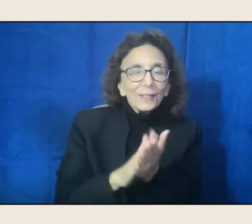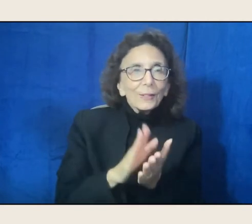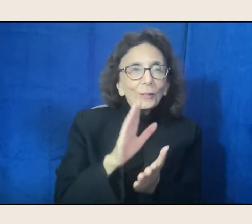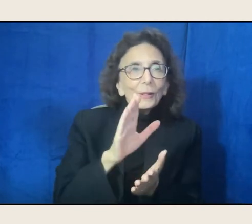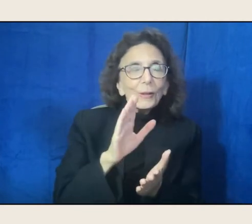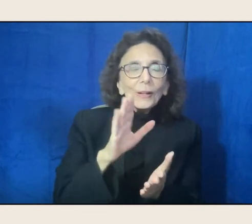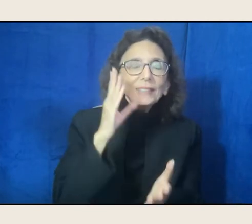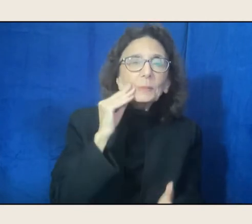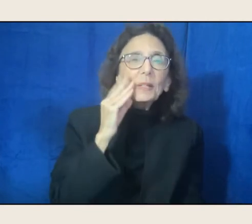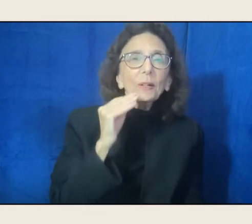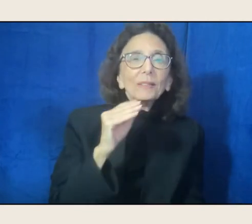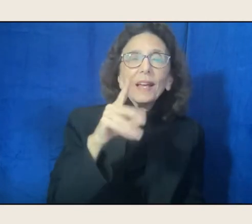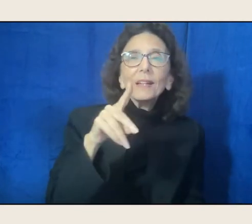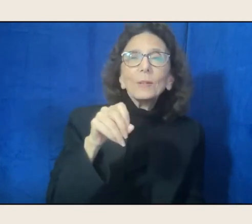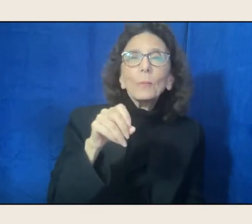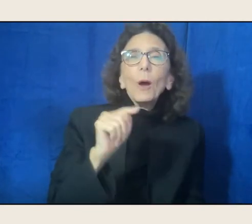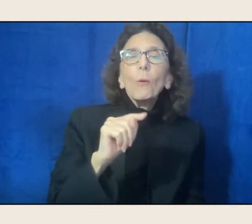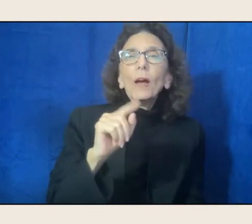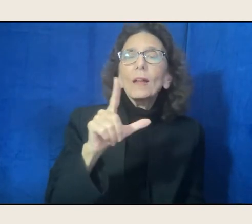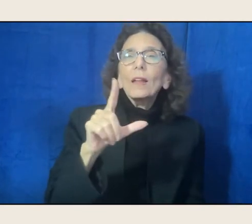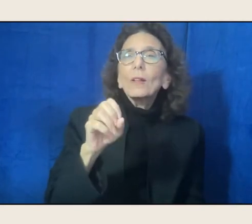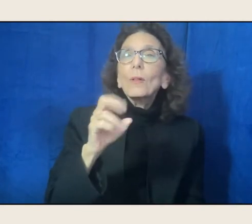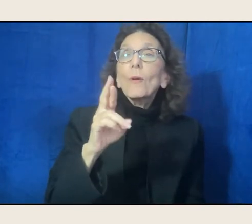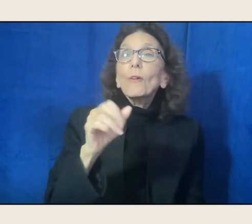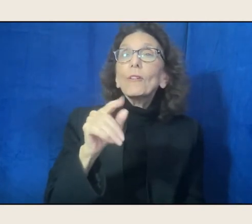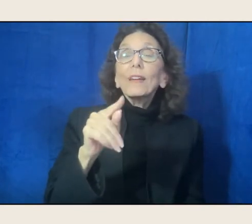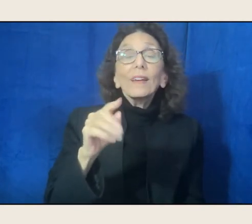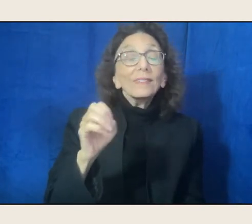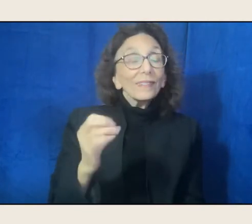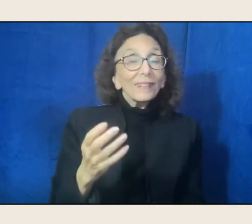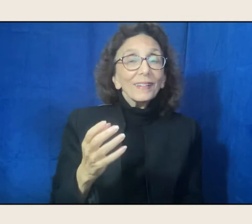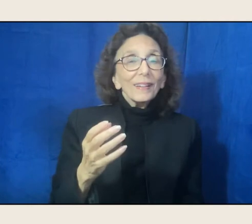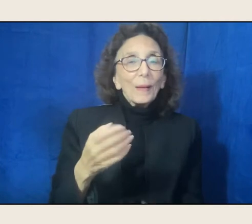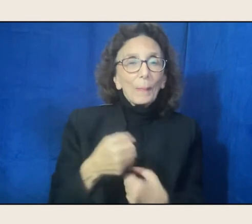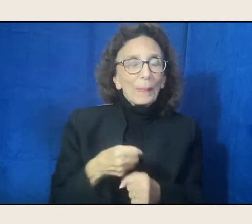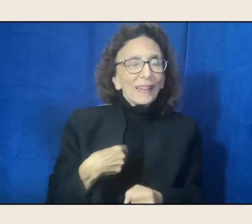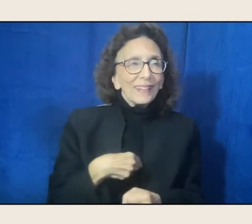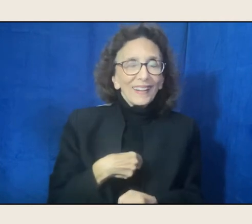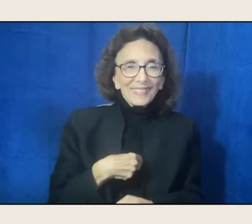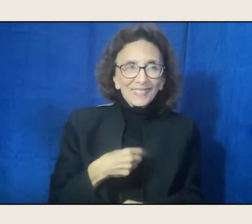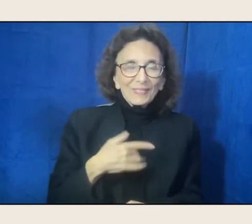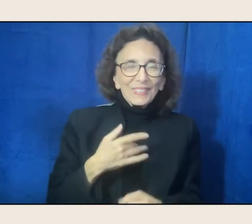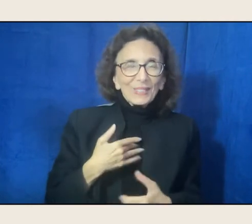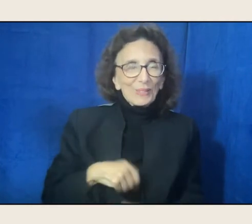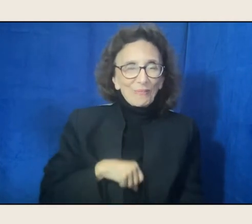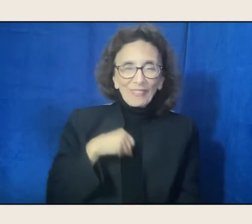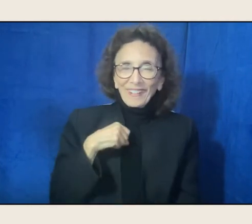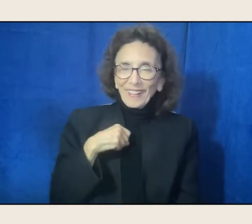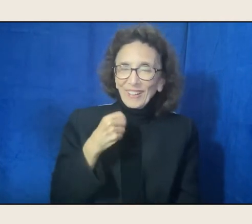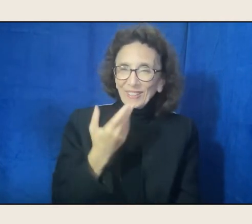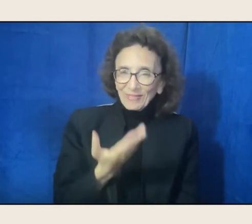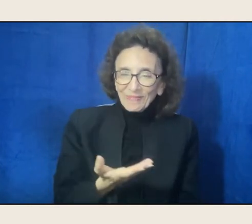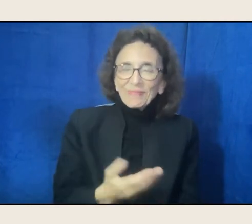Something that has made us feel so proud, and so joyful.